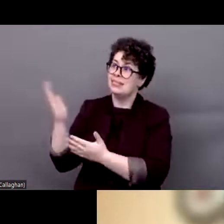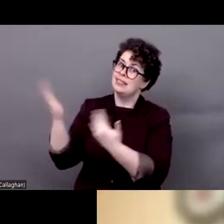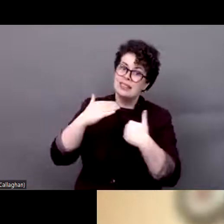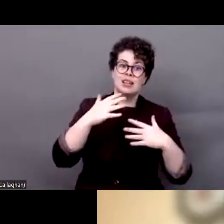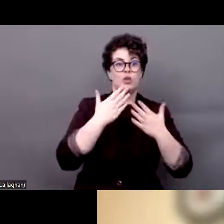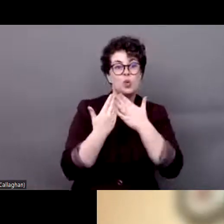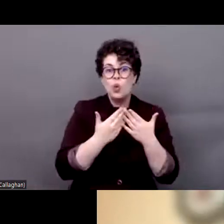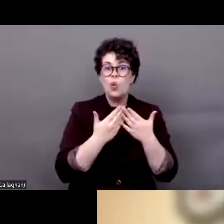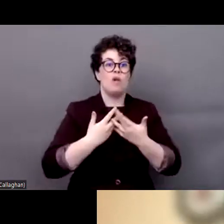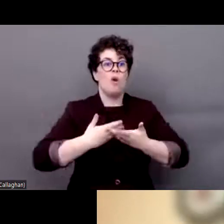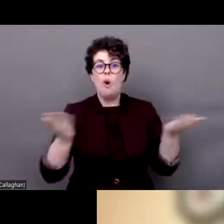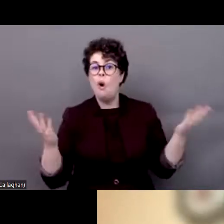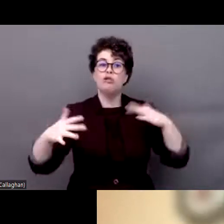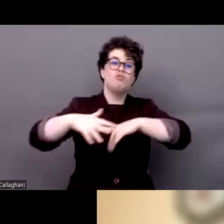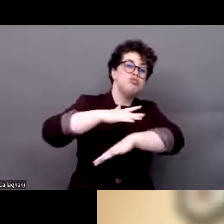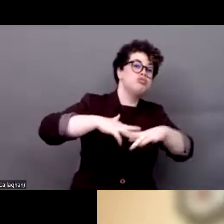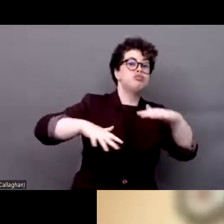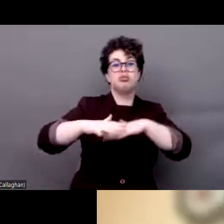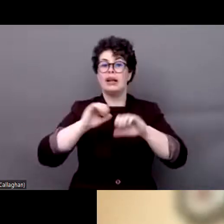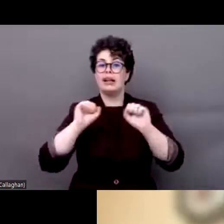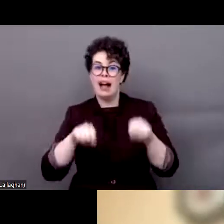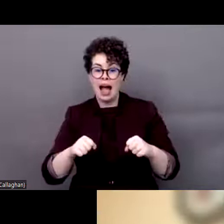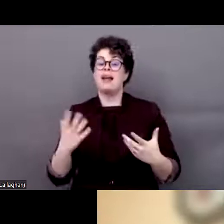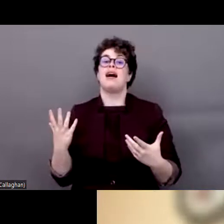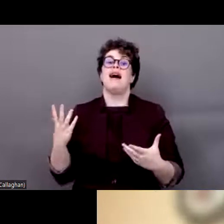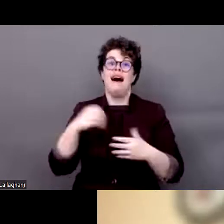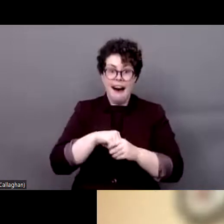an inclusive policy and then